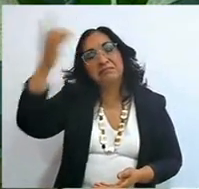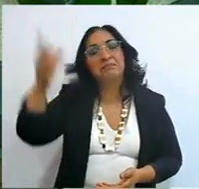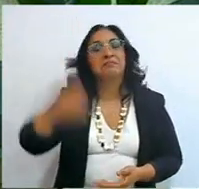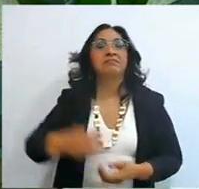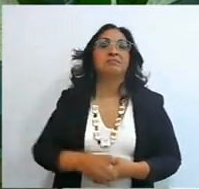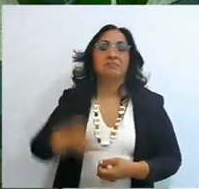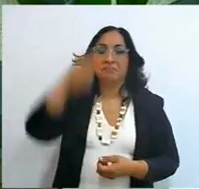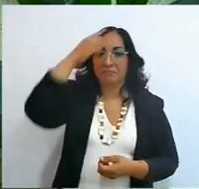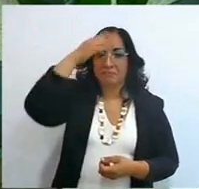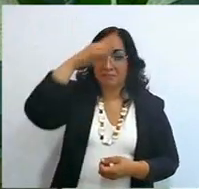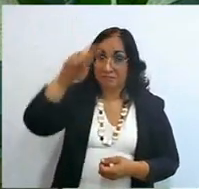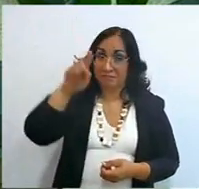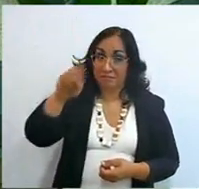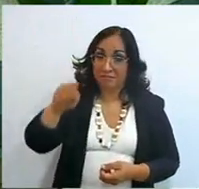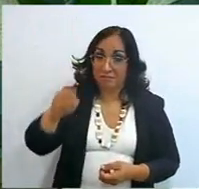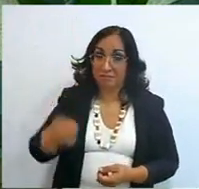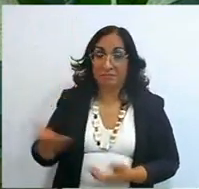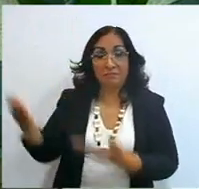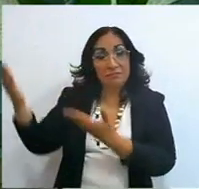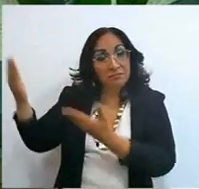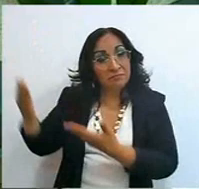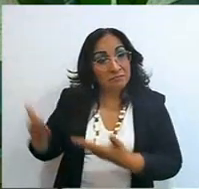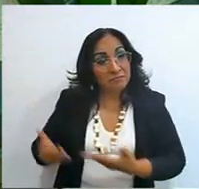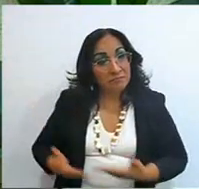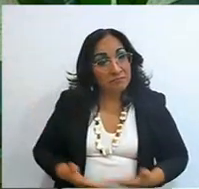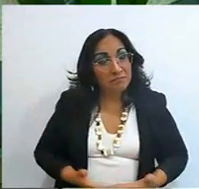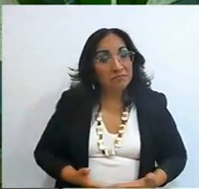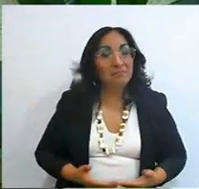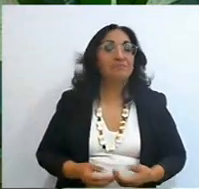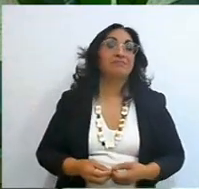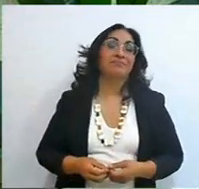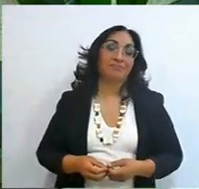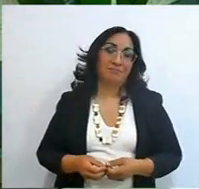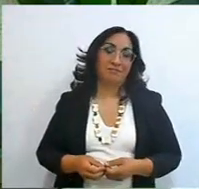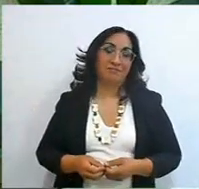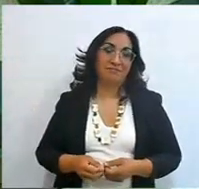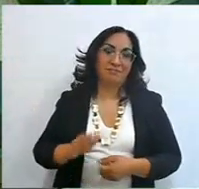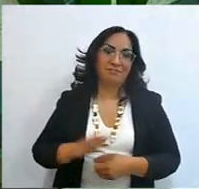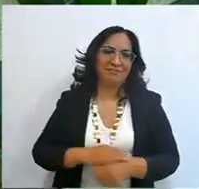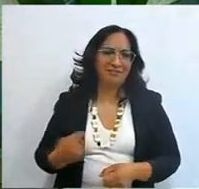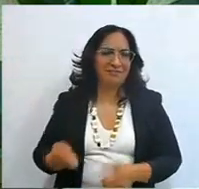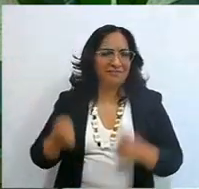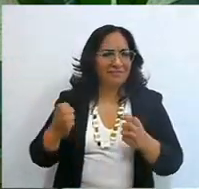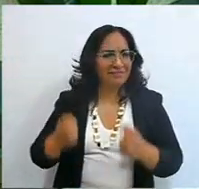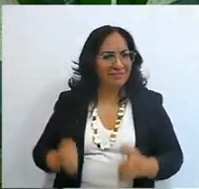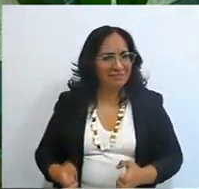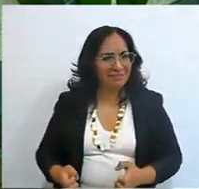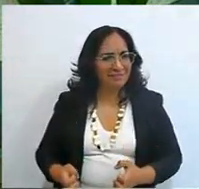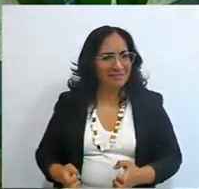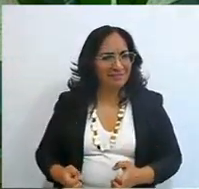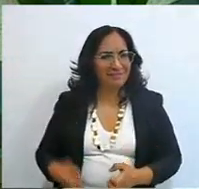for this to come, why? do you know why? because we are in the stage of grace,